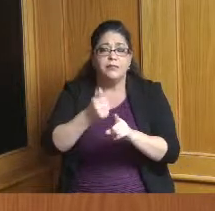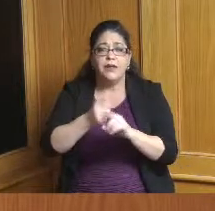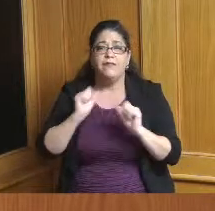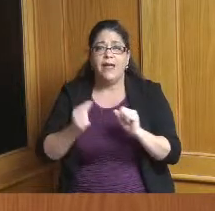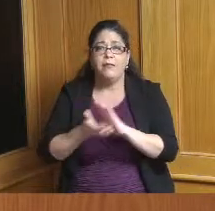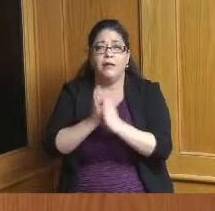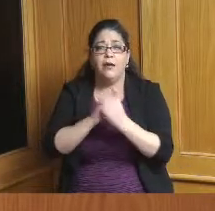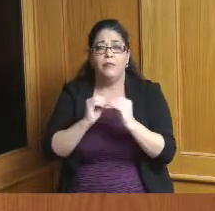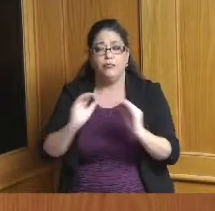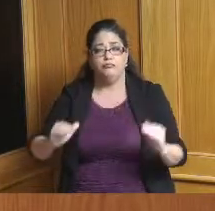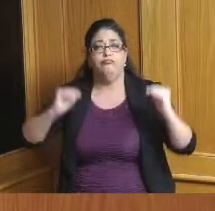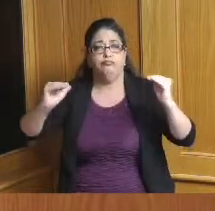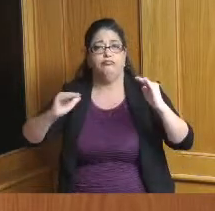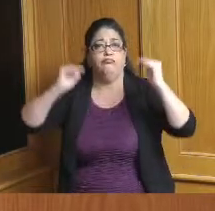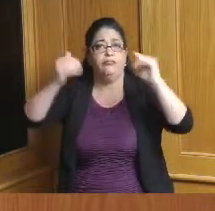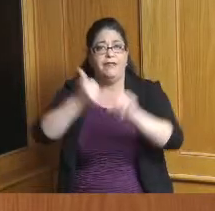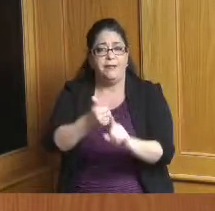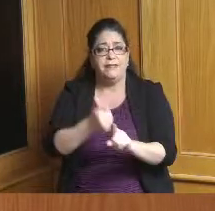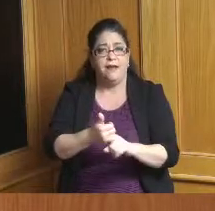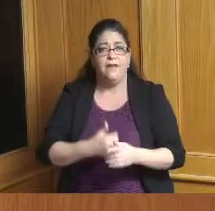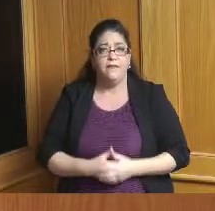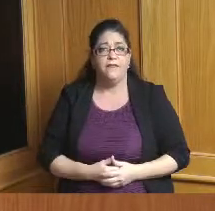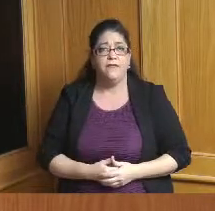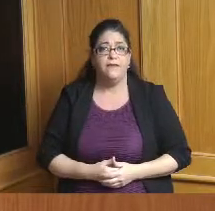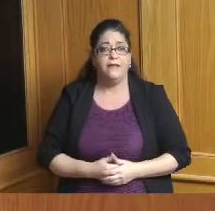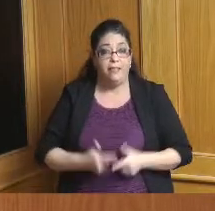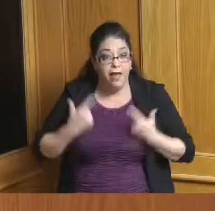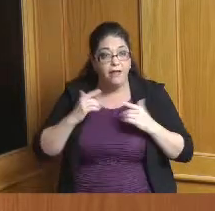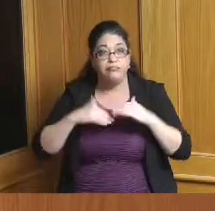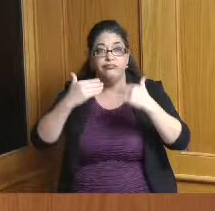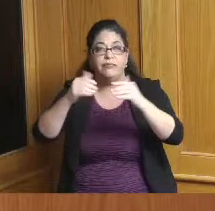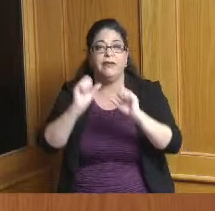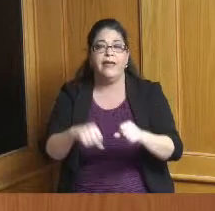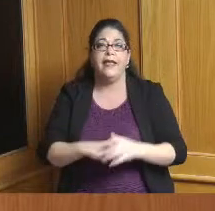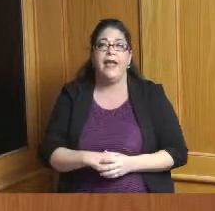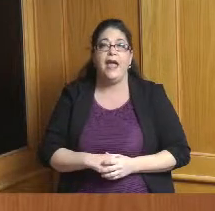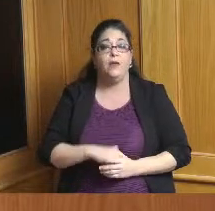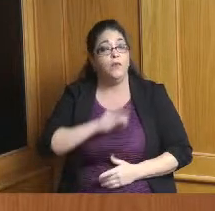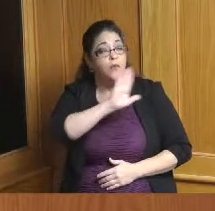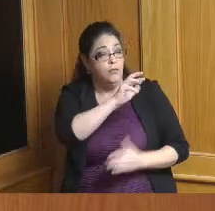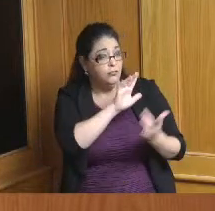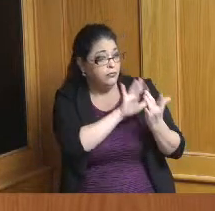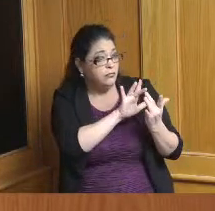so that the research that you have done and the outreach you have done also into the community